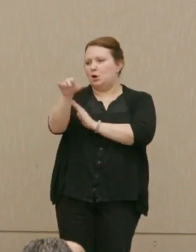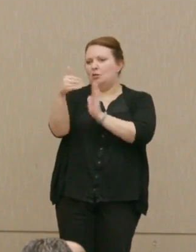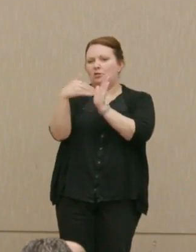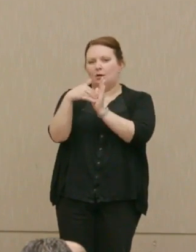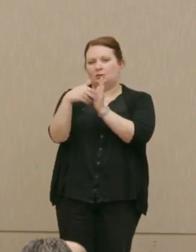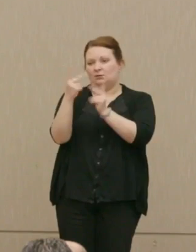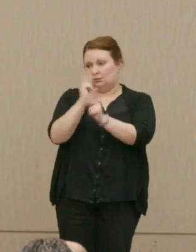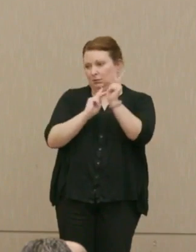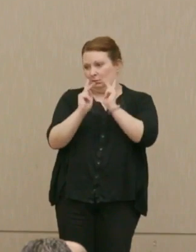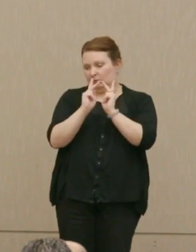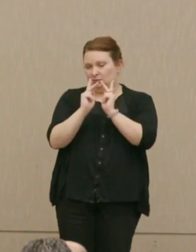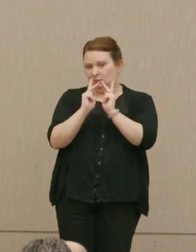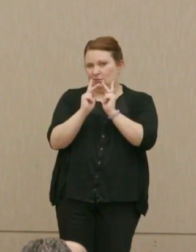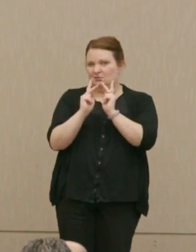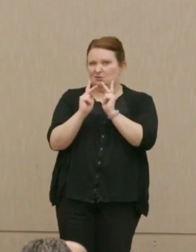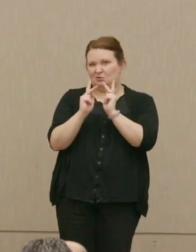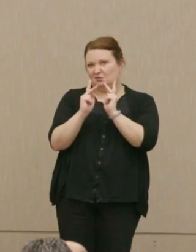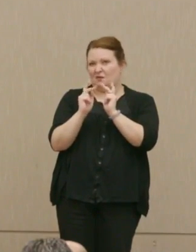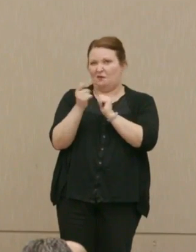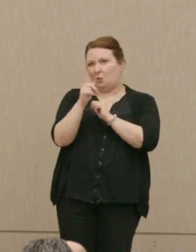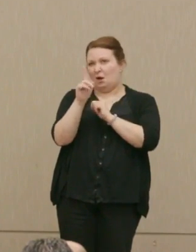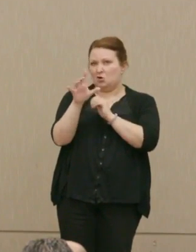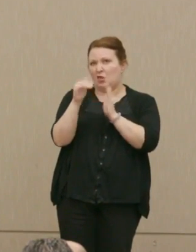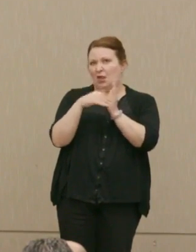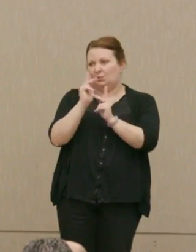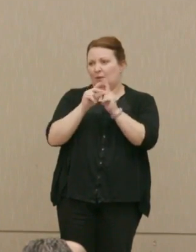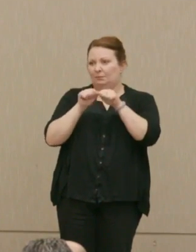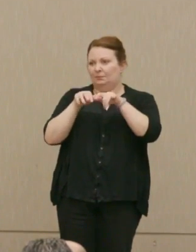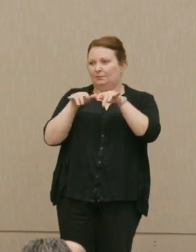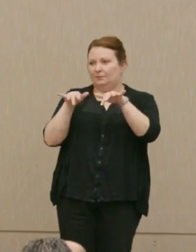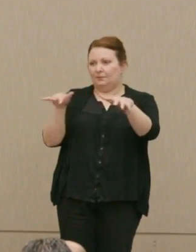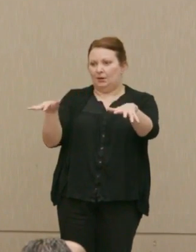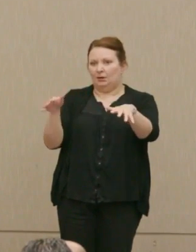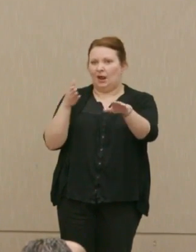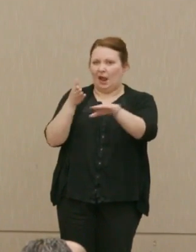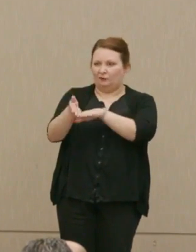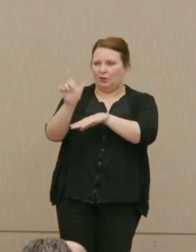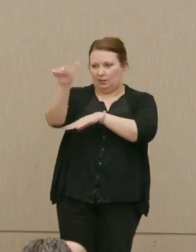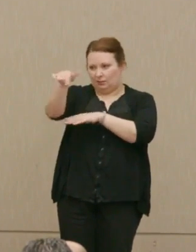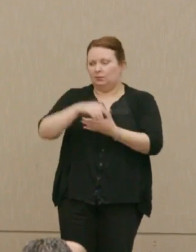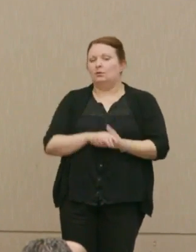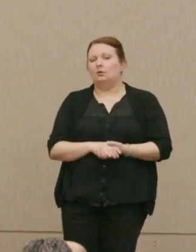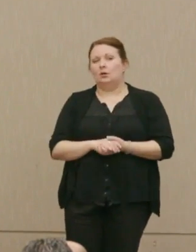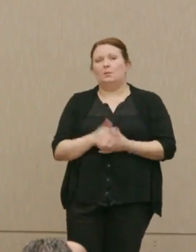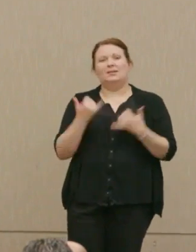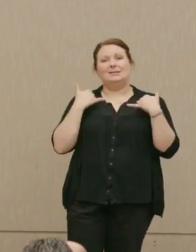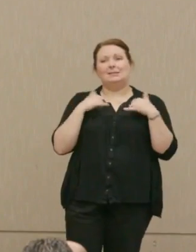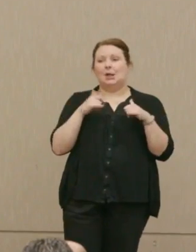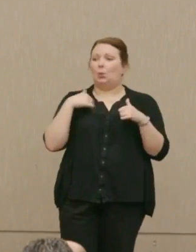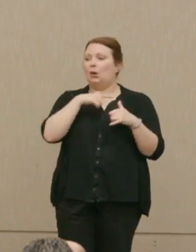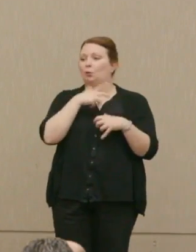people. Several hundred thousand would fall out after a month. But we would still have won.